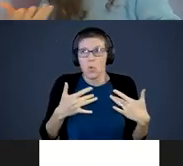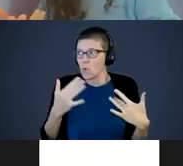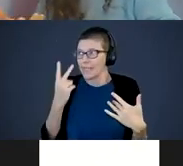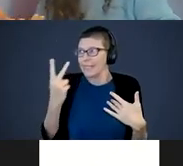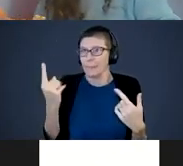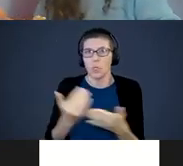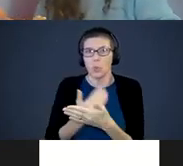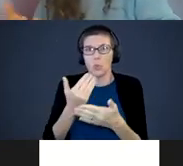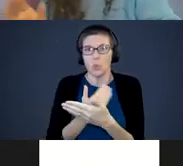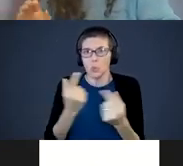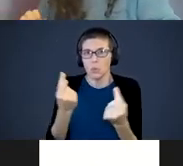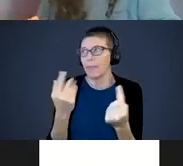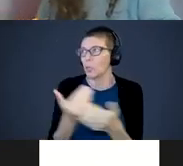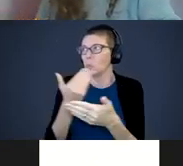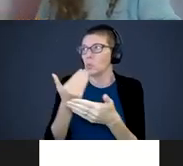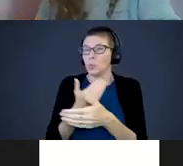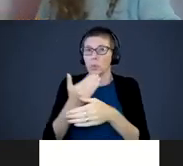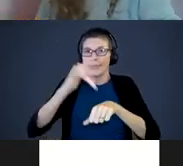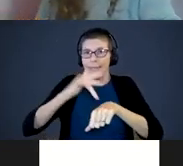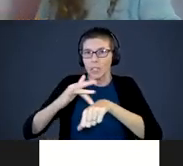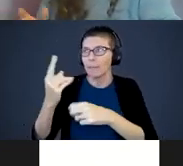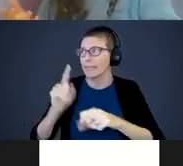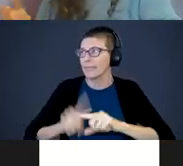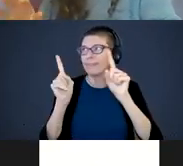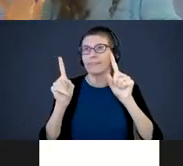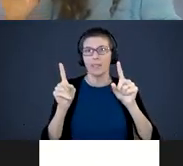doing something new, touching something different. Can you imagine your first